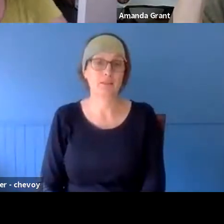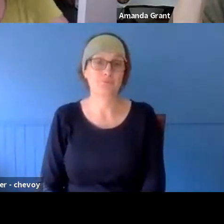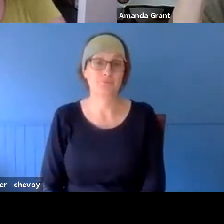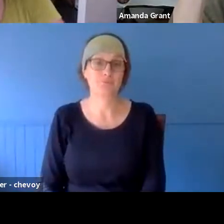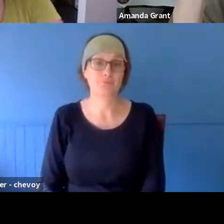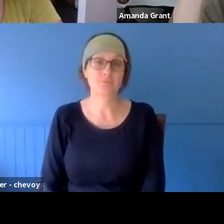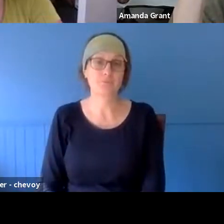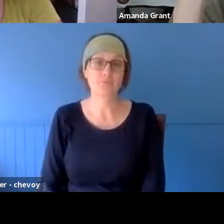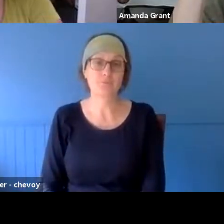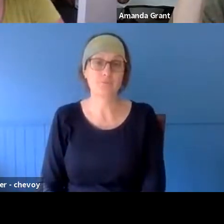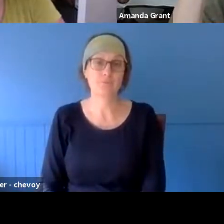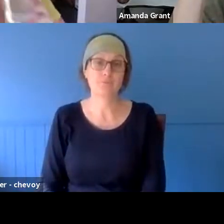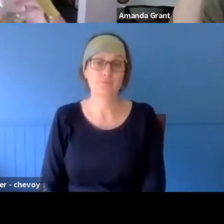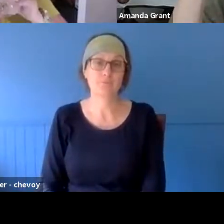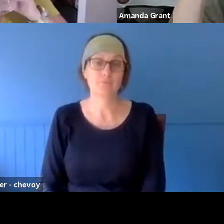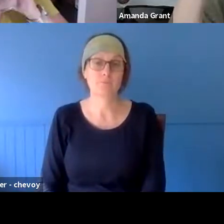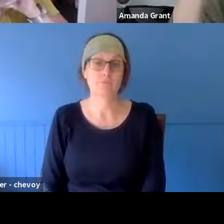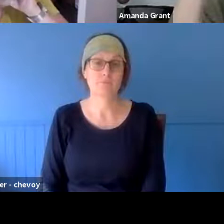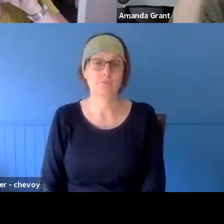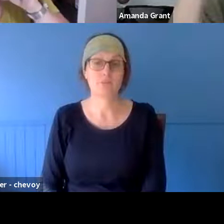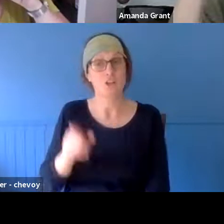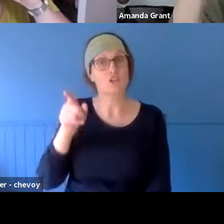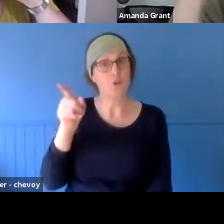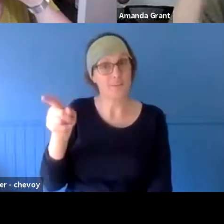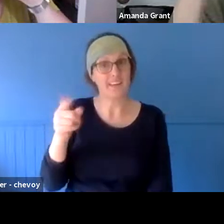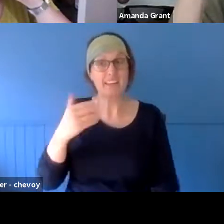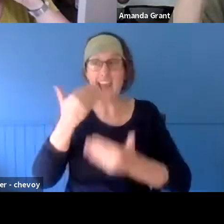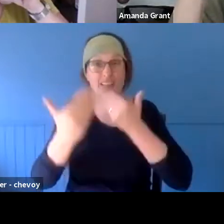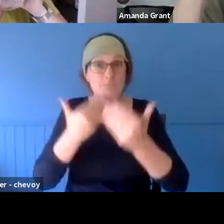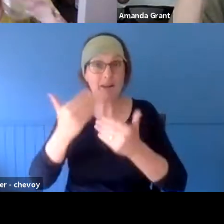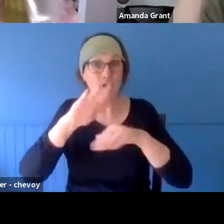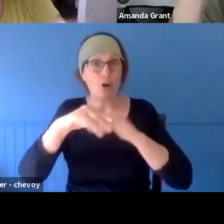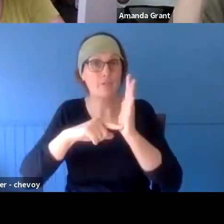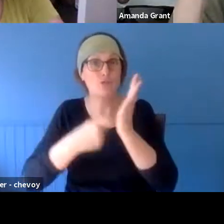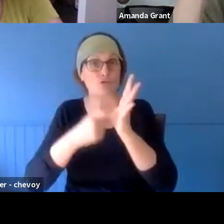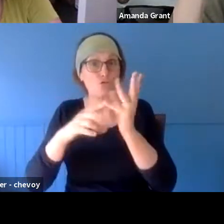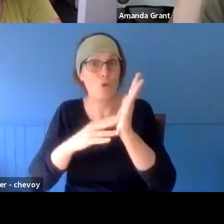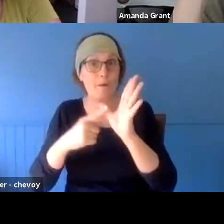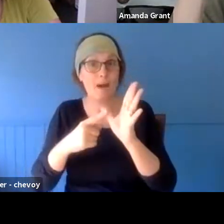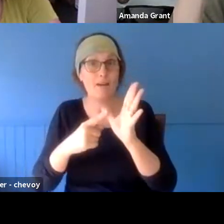He described very clearly how Di and I felt, and what was interesting is